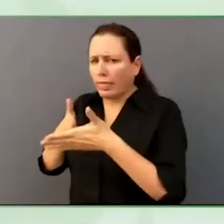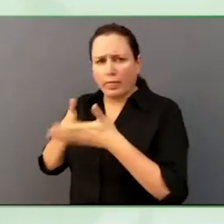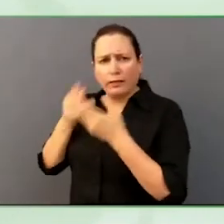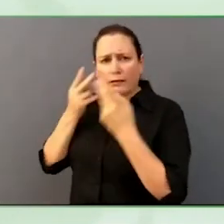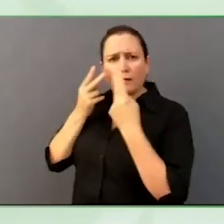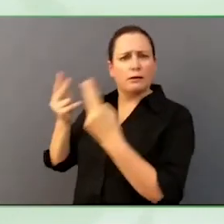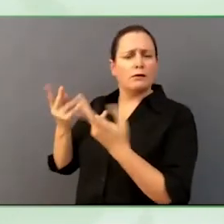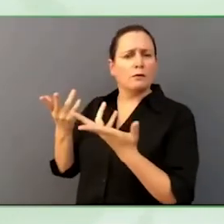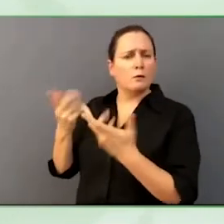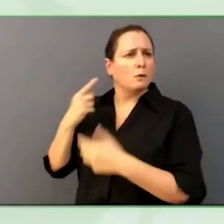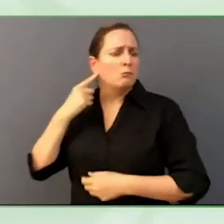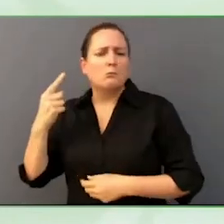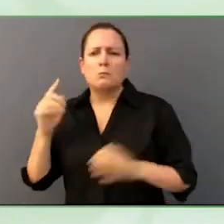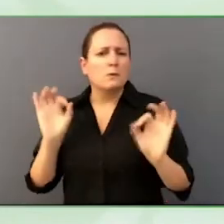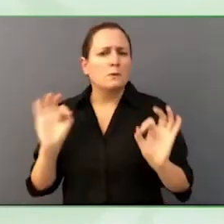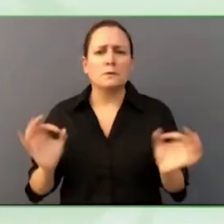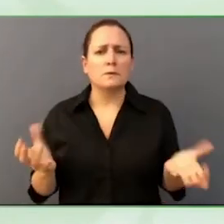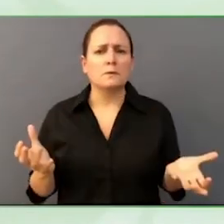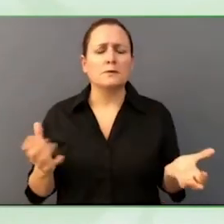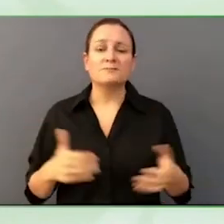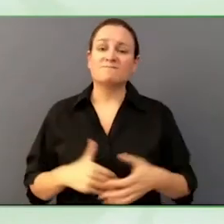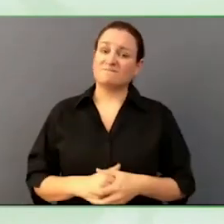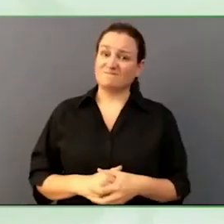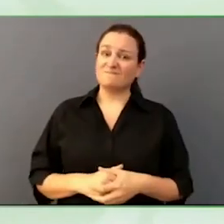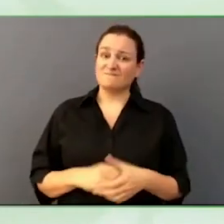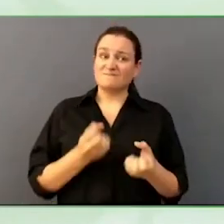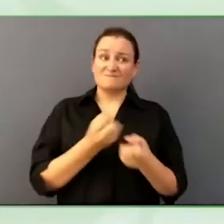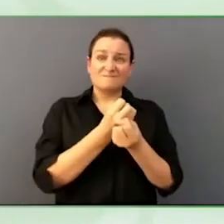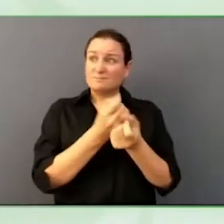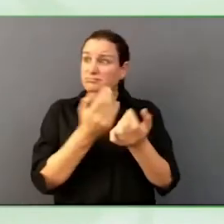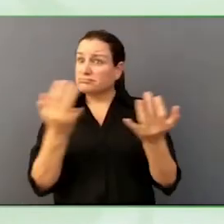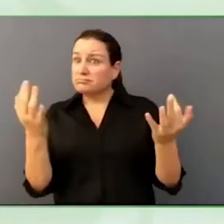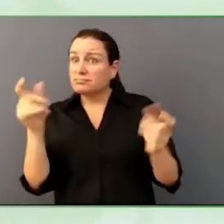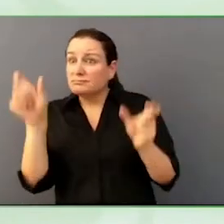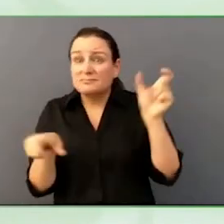acquire disability, many media professionals, we work in vulnerable